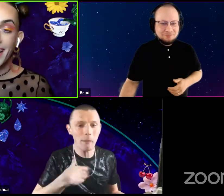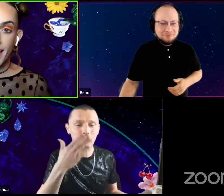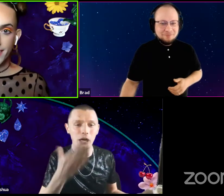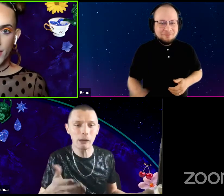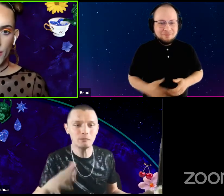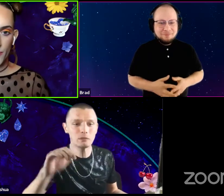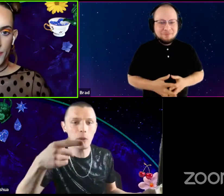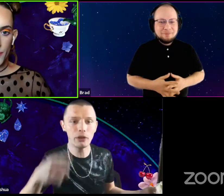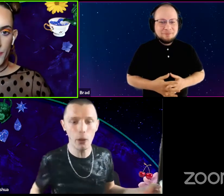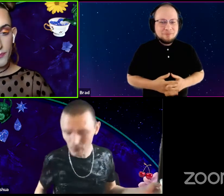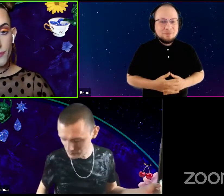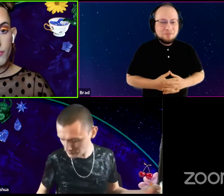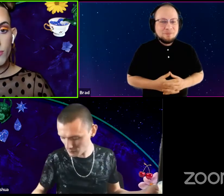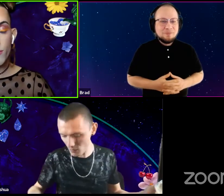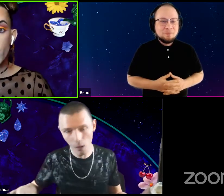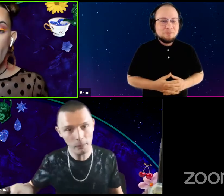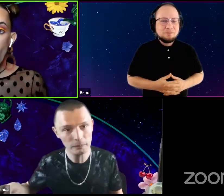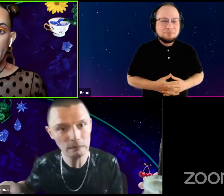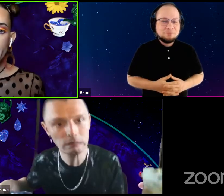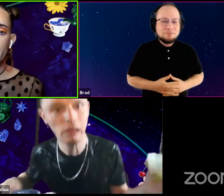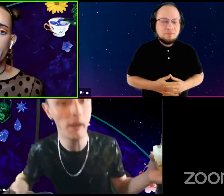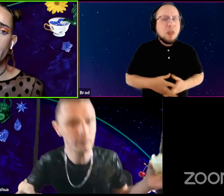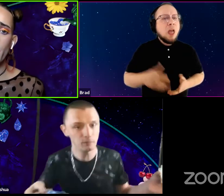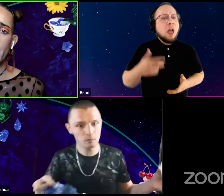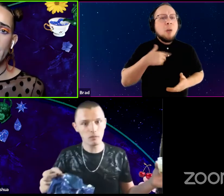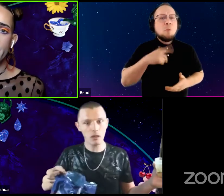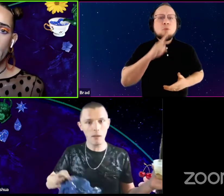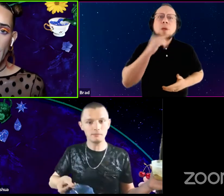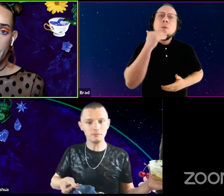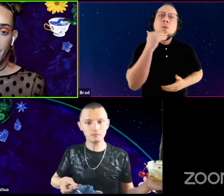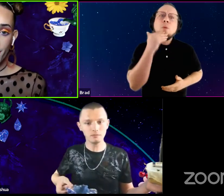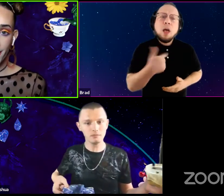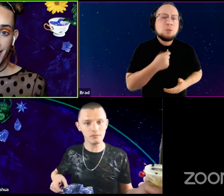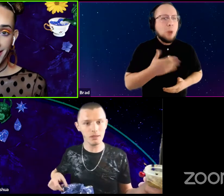I'm good, how are you? I'm doing really well. I'm so happy that you're here.